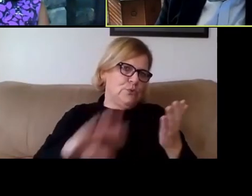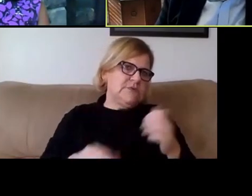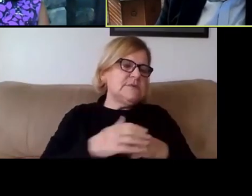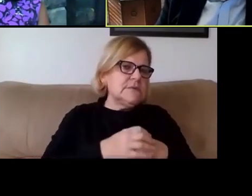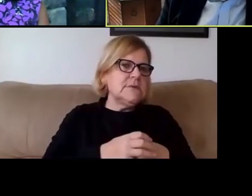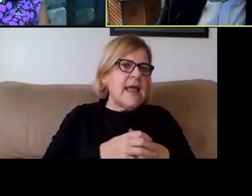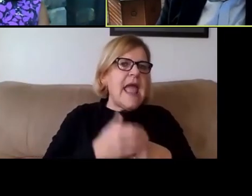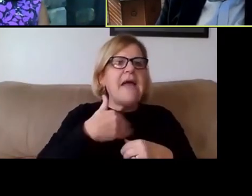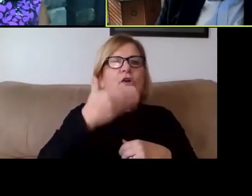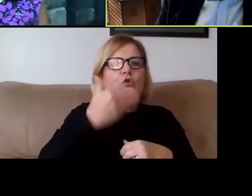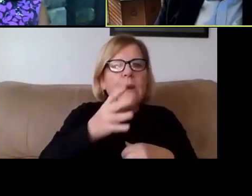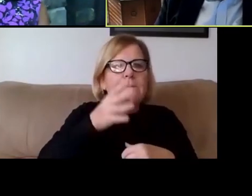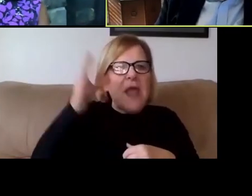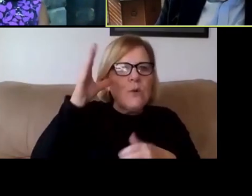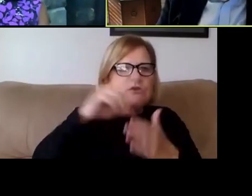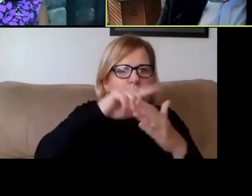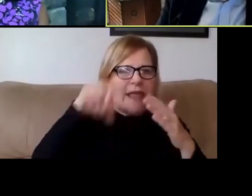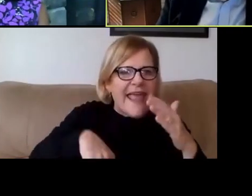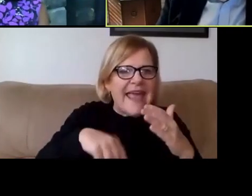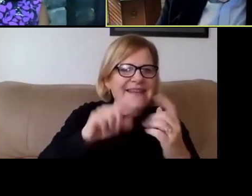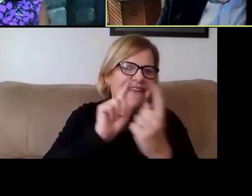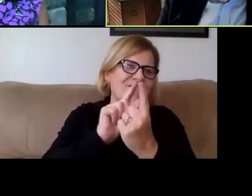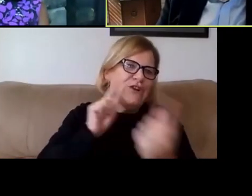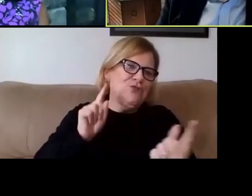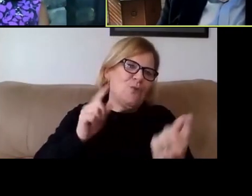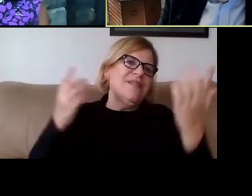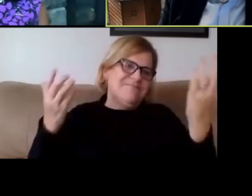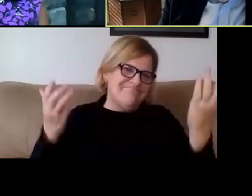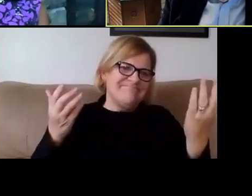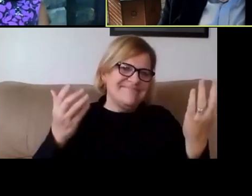and have a good Parents Weekend as virtual as it may be. Thank you very much.